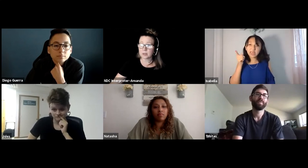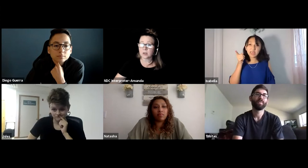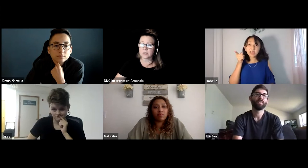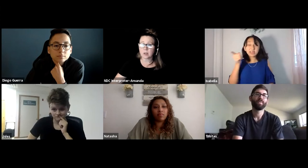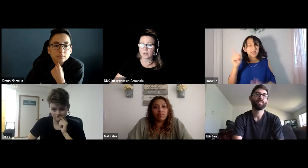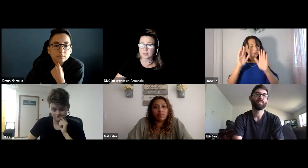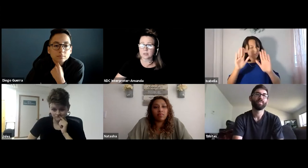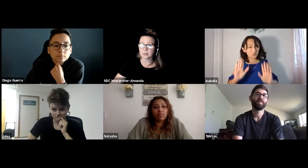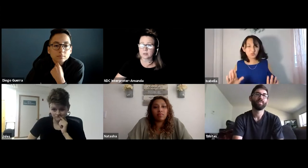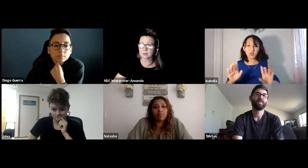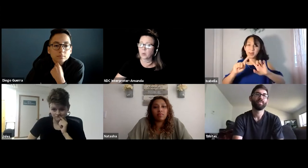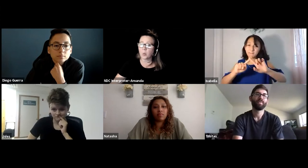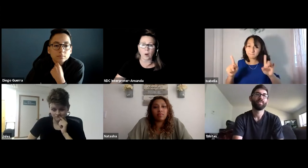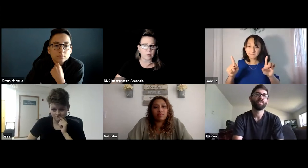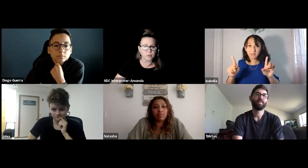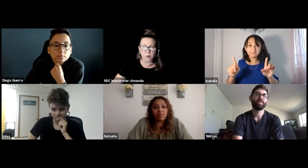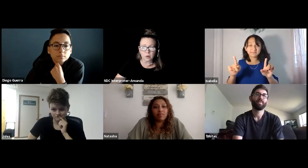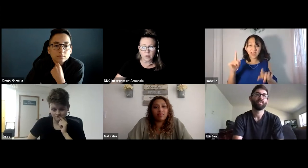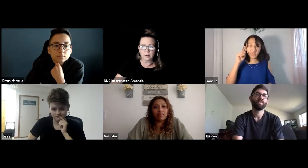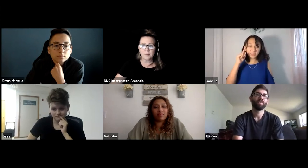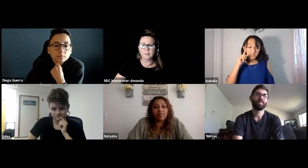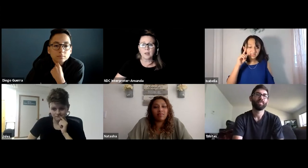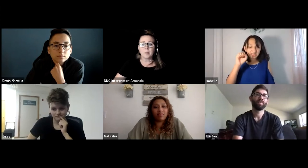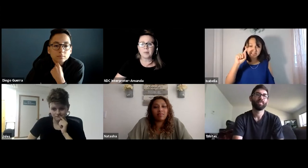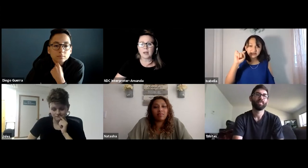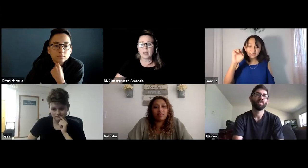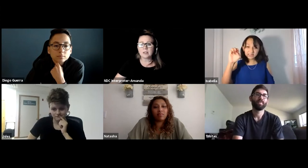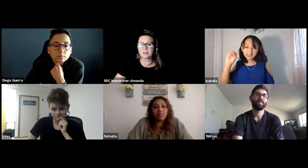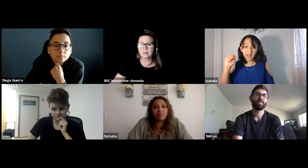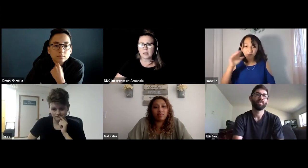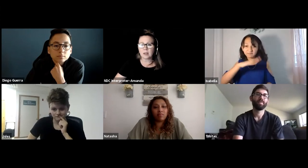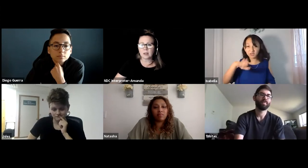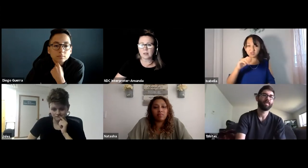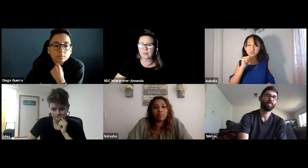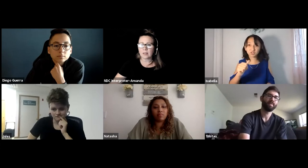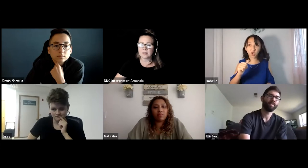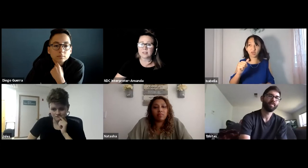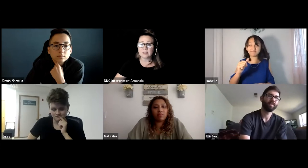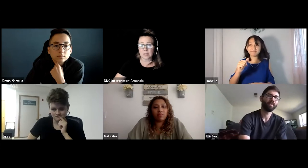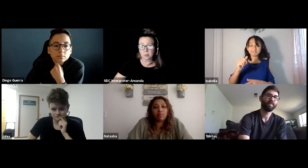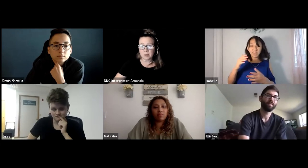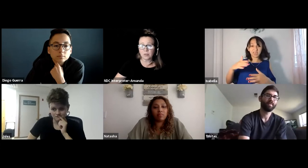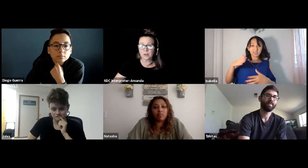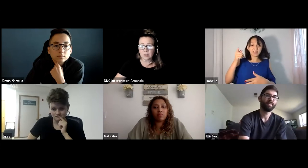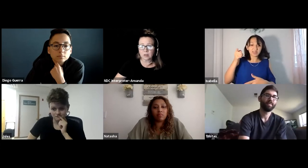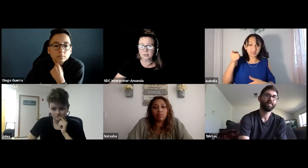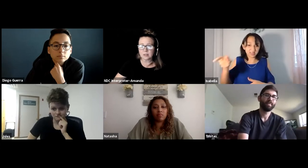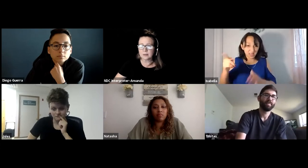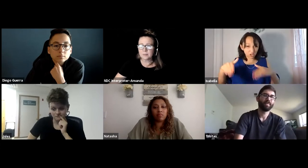services offices, they were wonderful. But I just think that the STEM fields